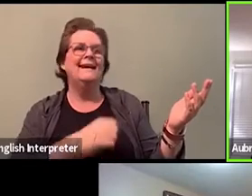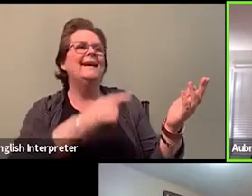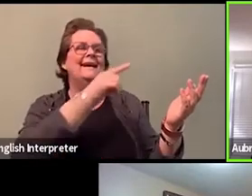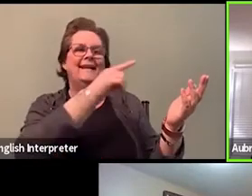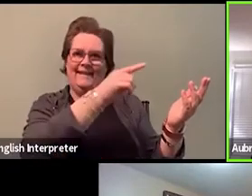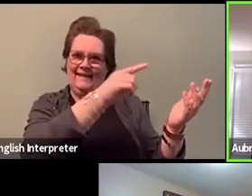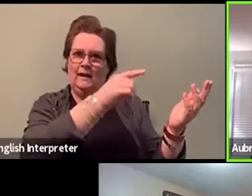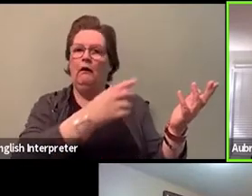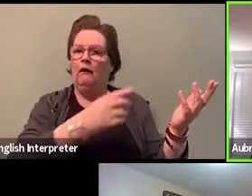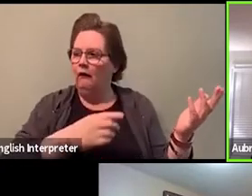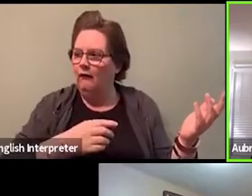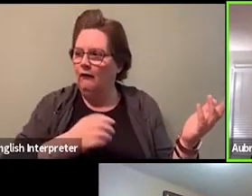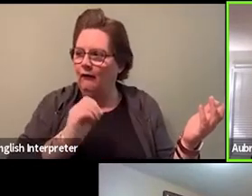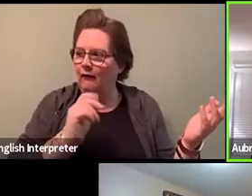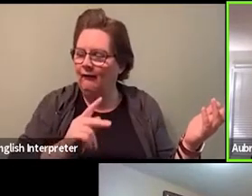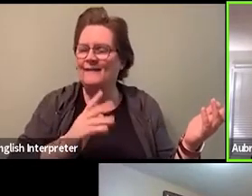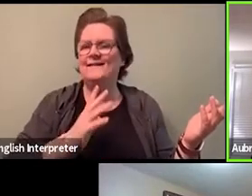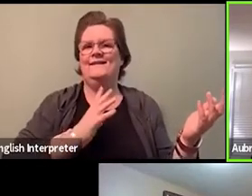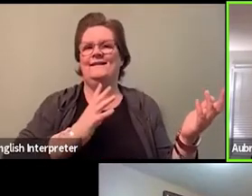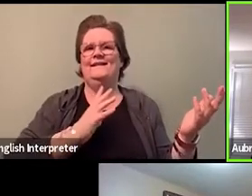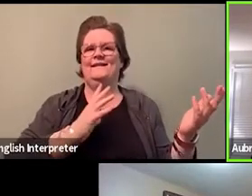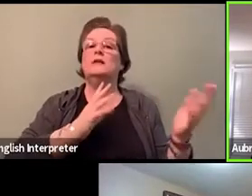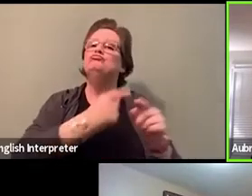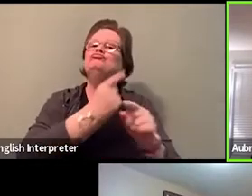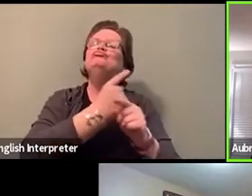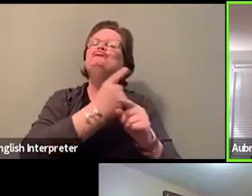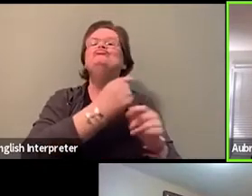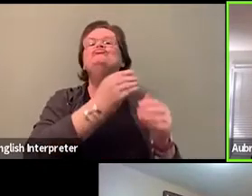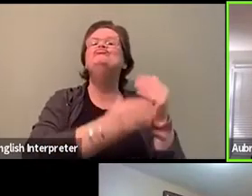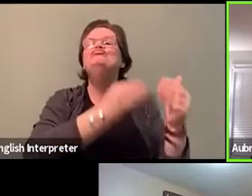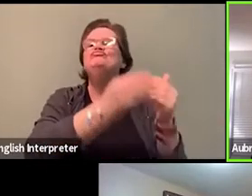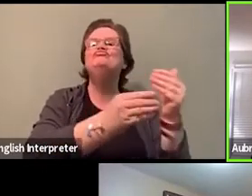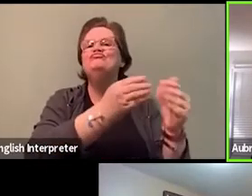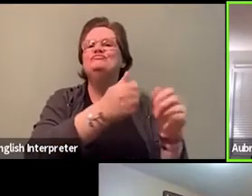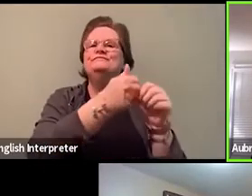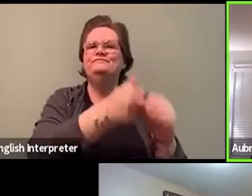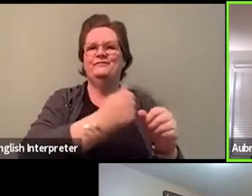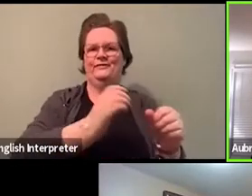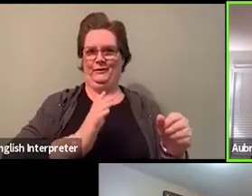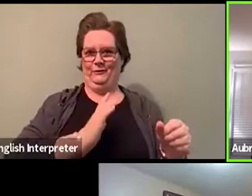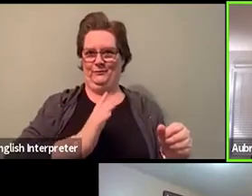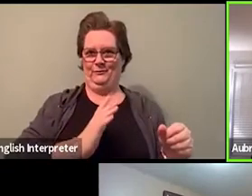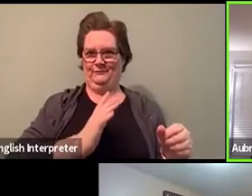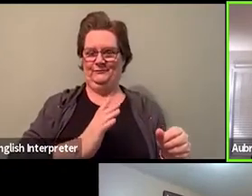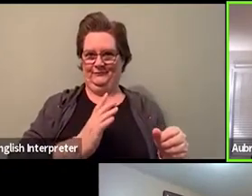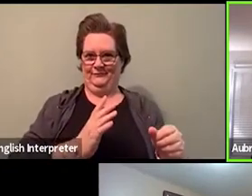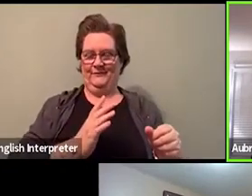Anyways, from that we continued to build our employment equity language in the collective agreement.